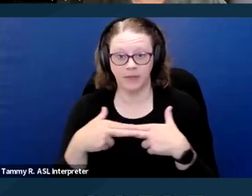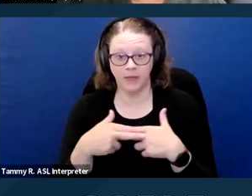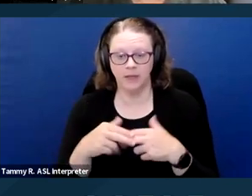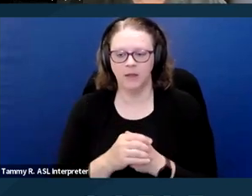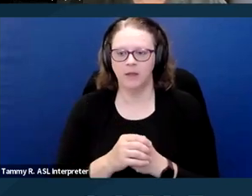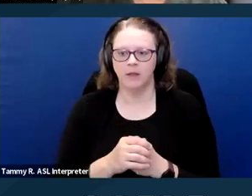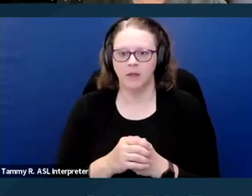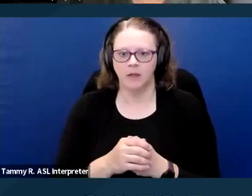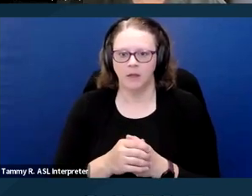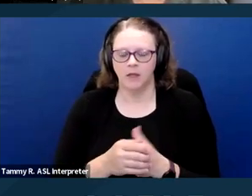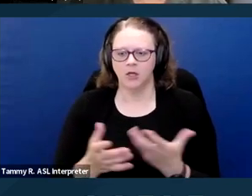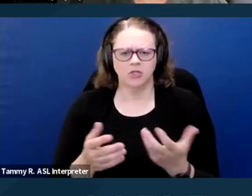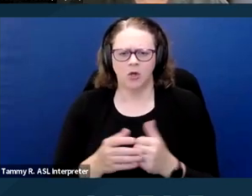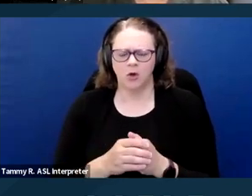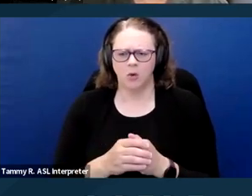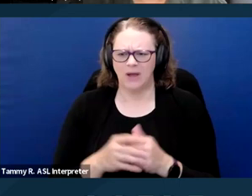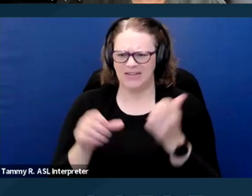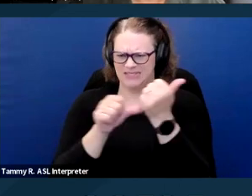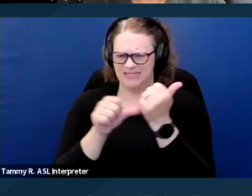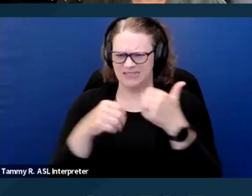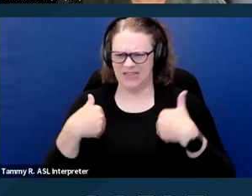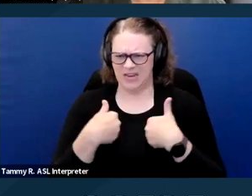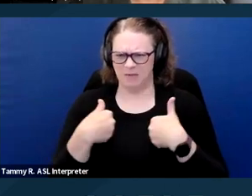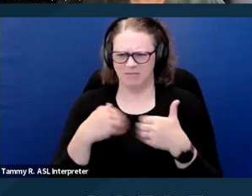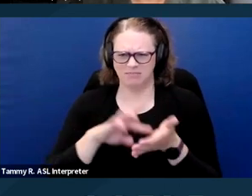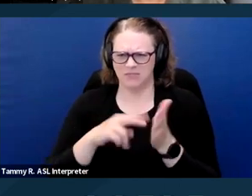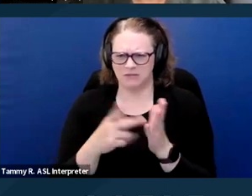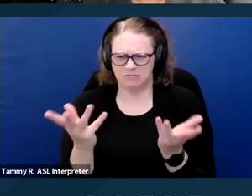So what do we mean by the term assistance animal? It's slightly different,